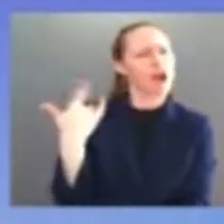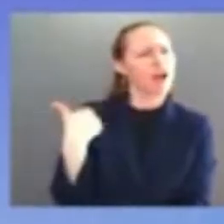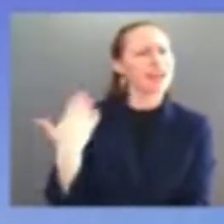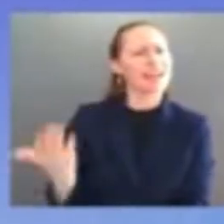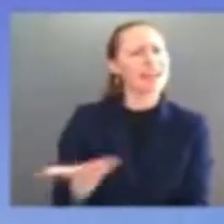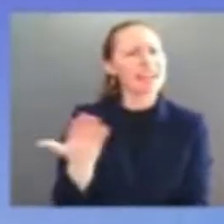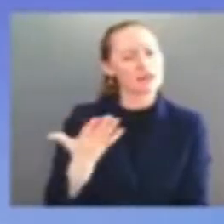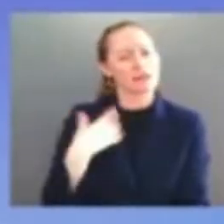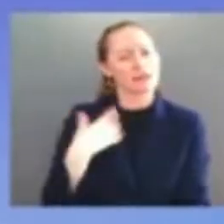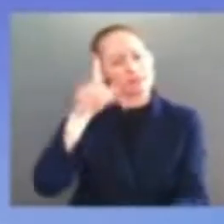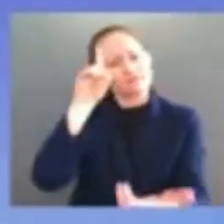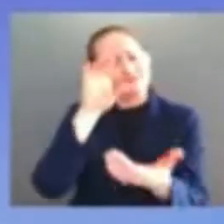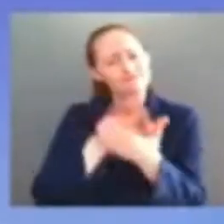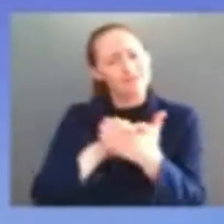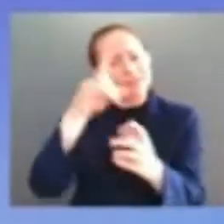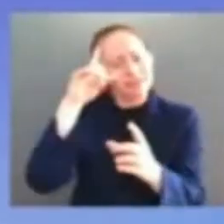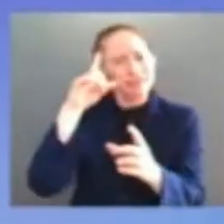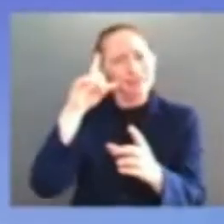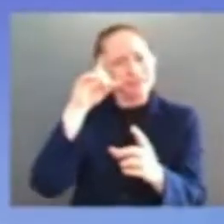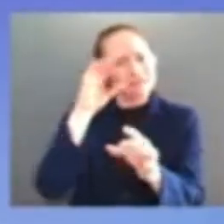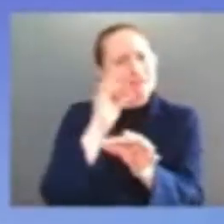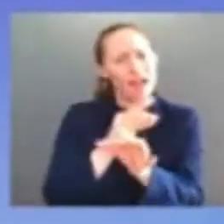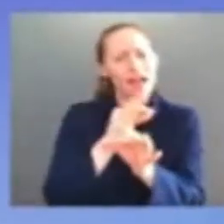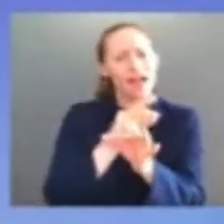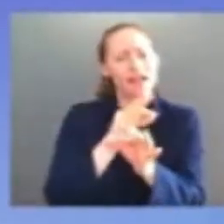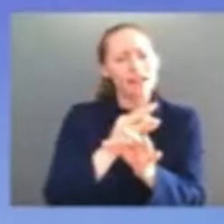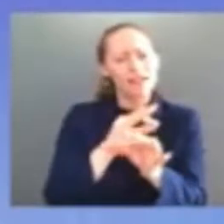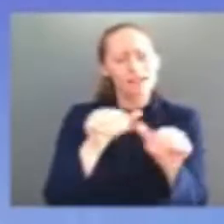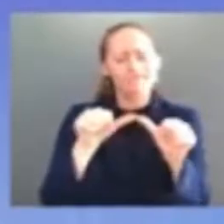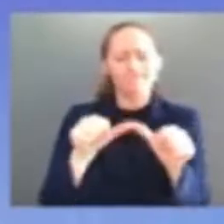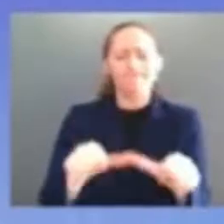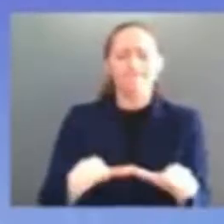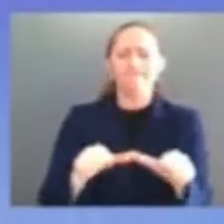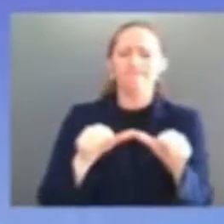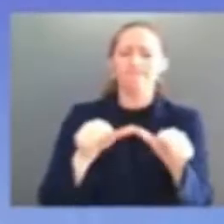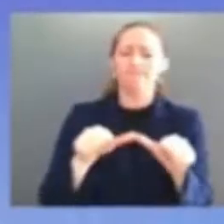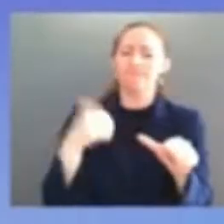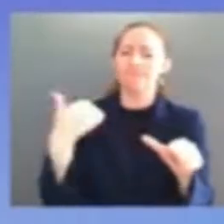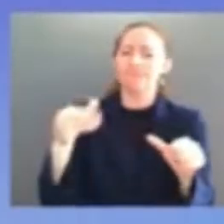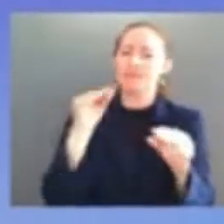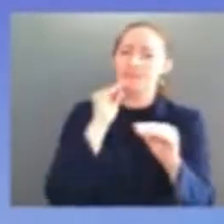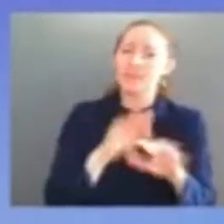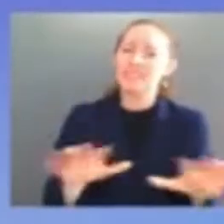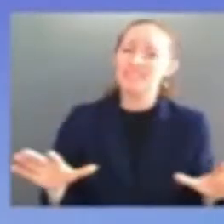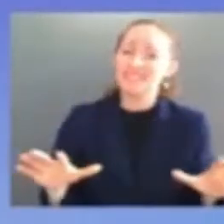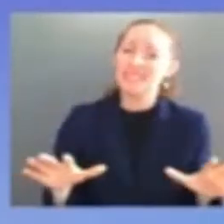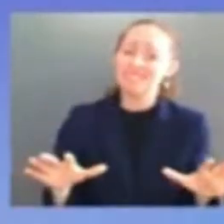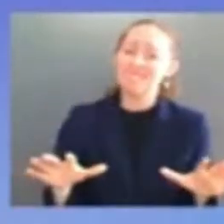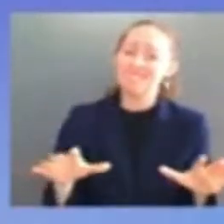to the many people who have lifted me up in prayer since the nomination thank you i am very grateful